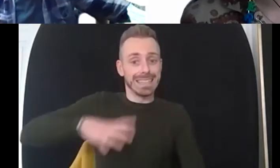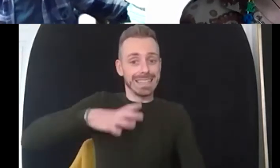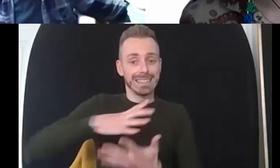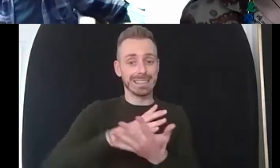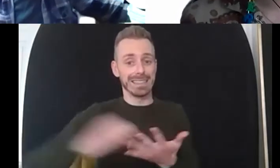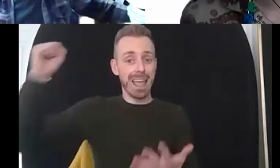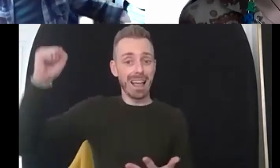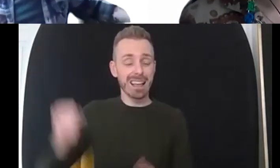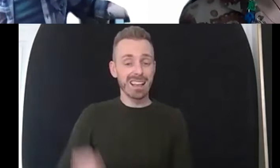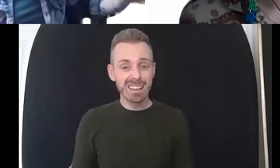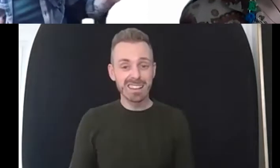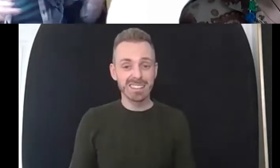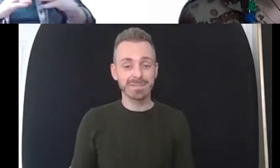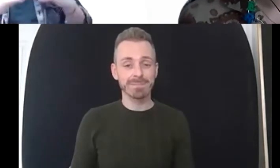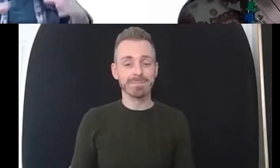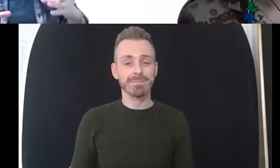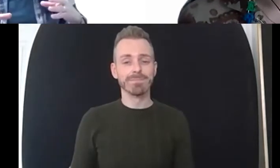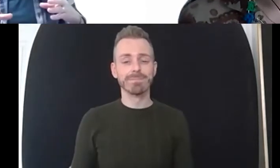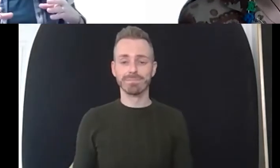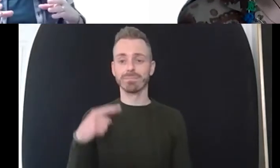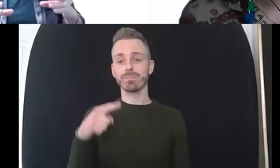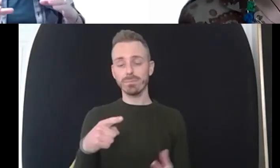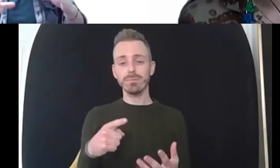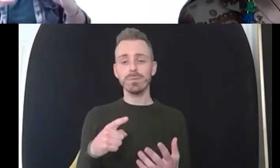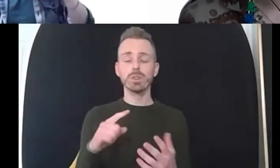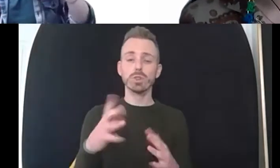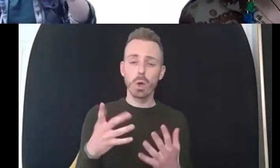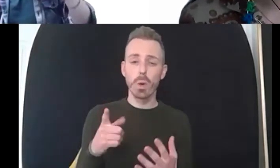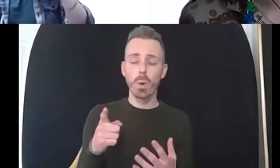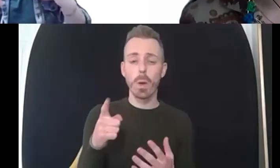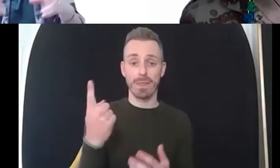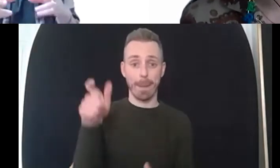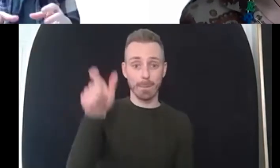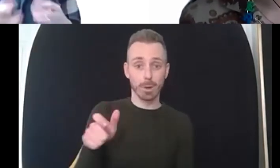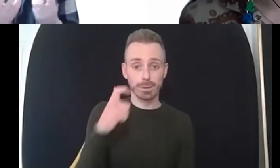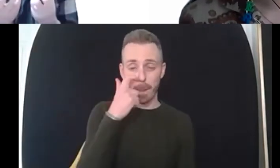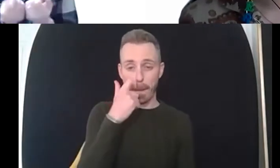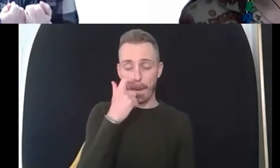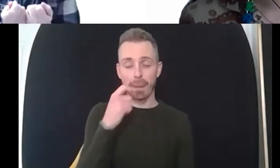fulfilled it has to be enough yeah so then that person the next stage of the hierarchy is safety